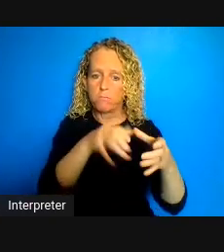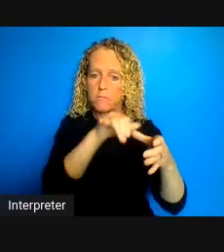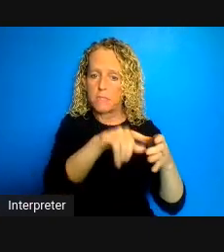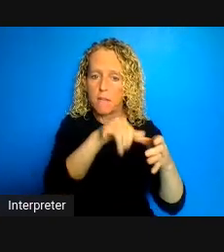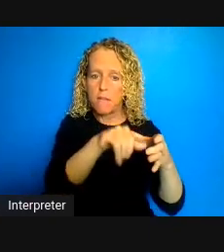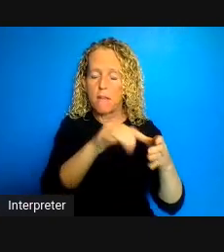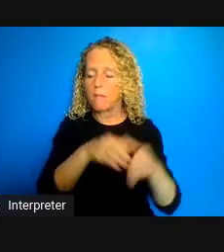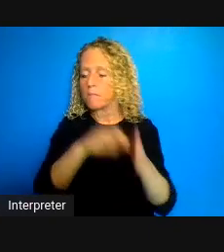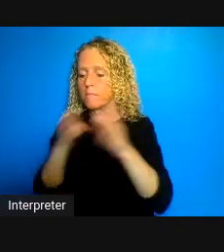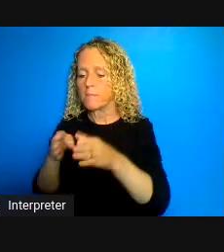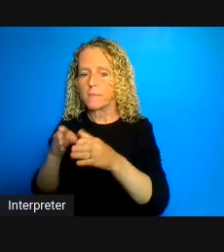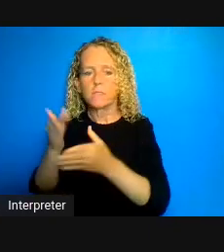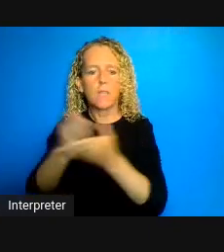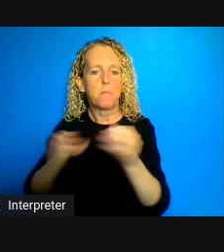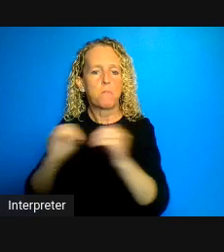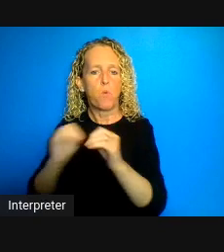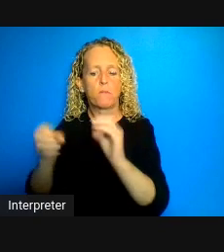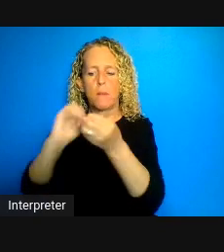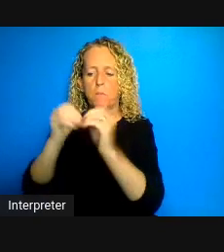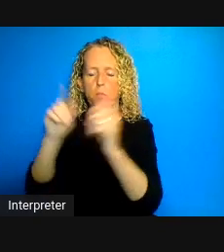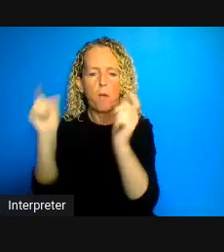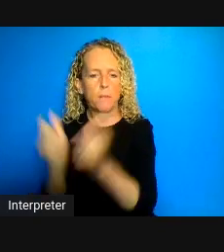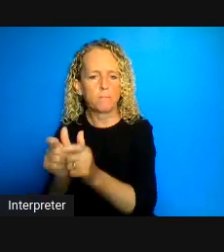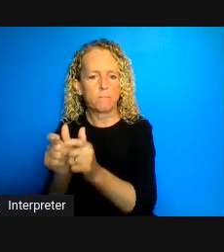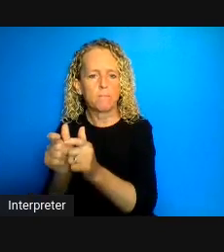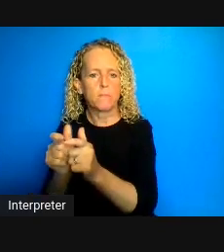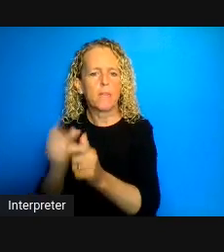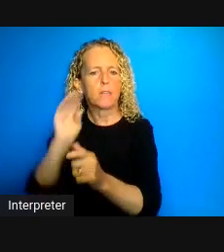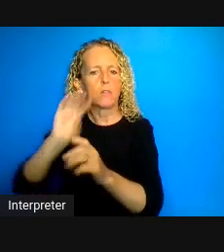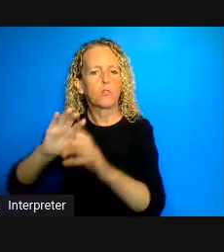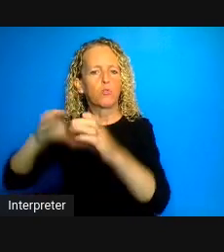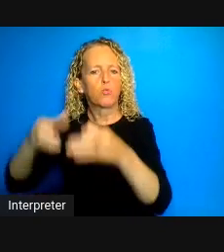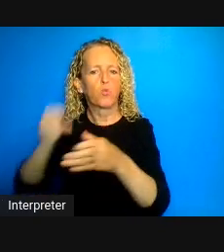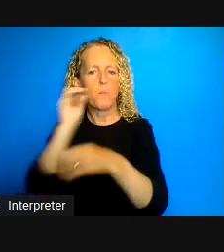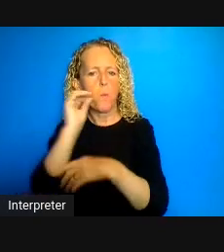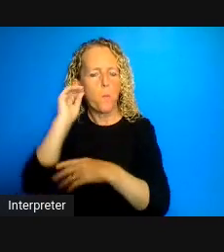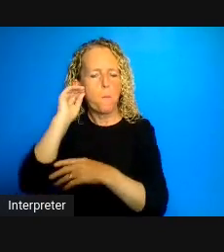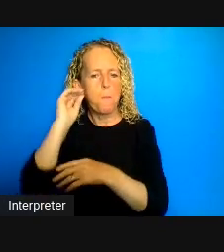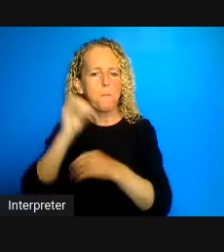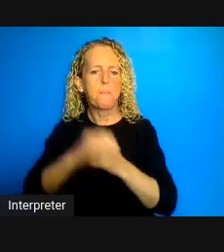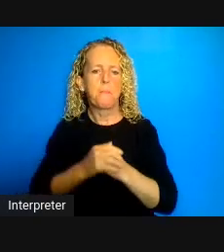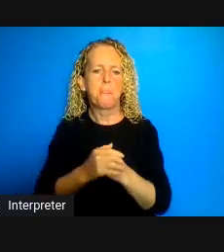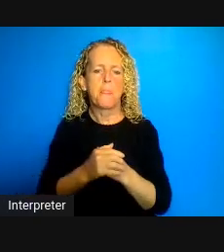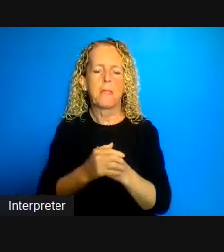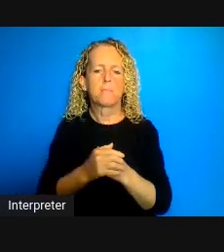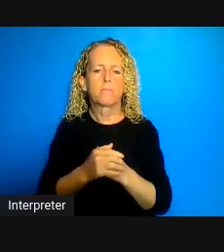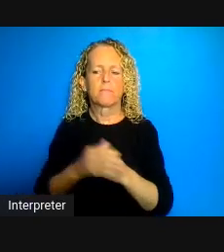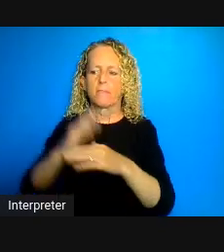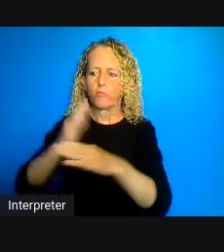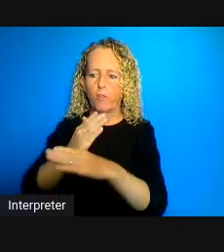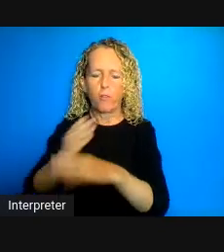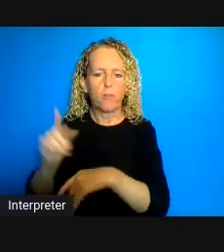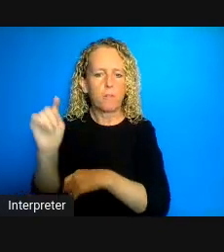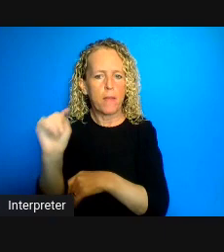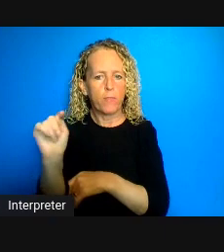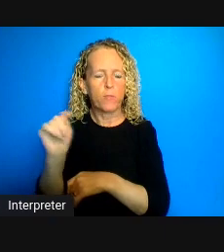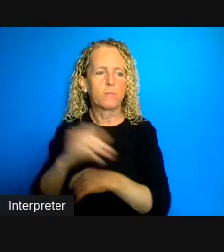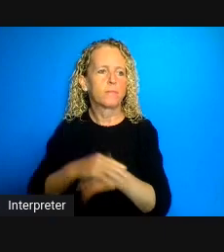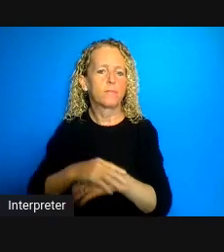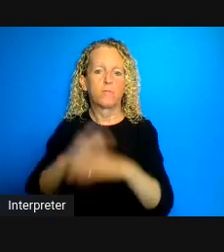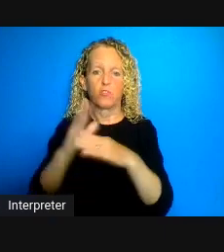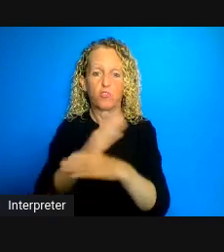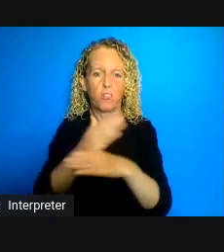facilities but common markers are shared washrooms shared rooms often so again